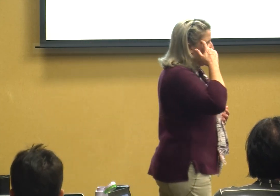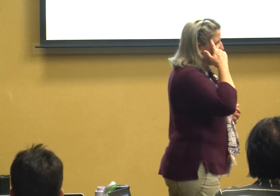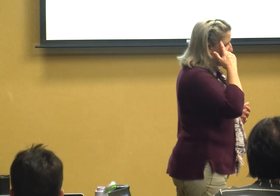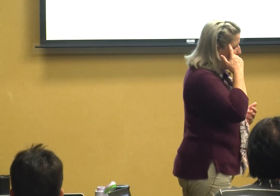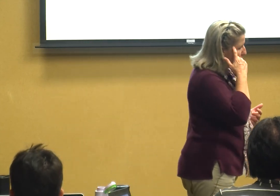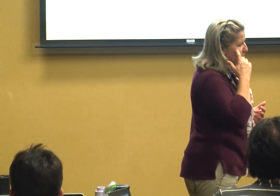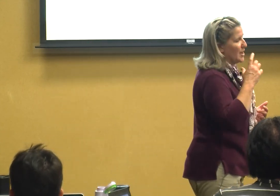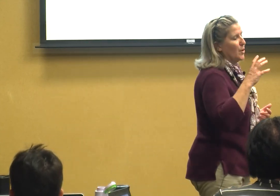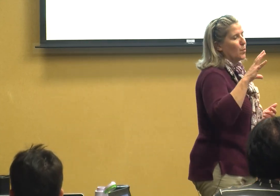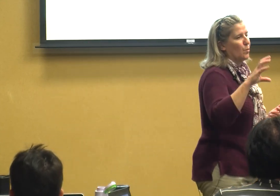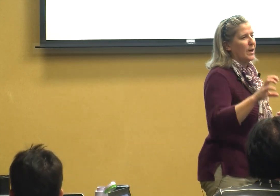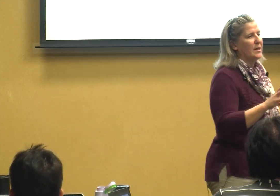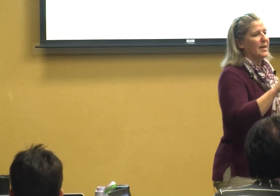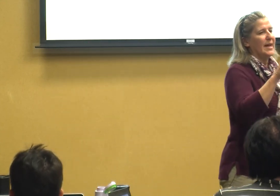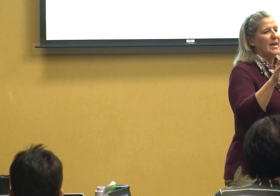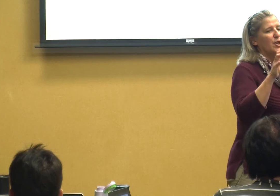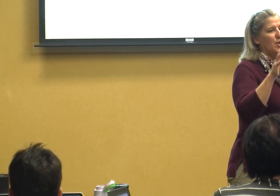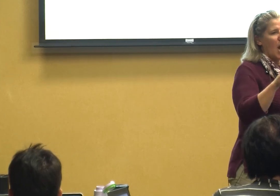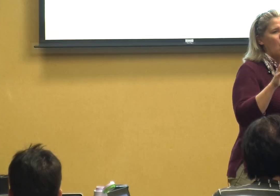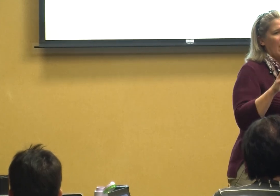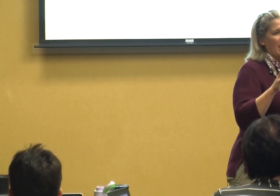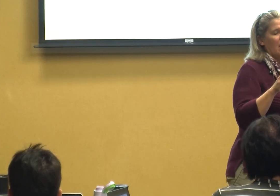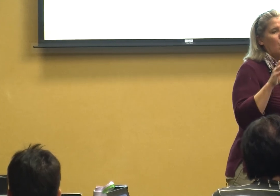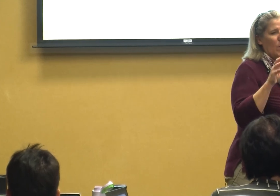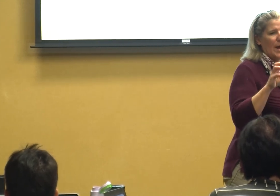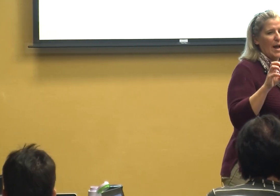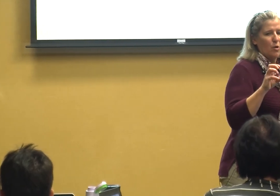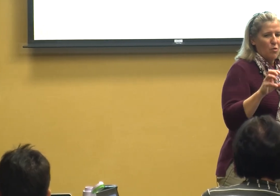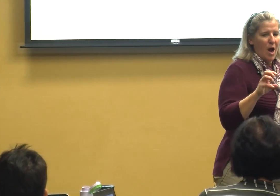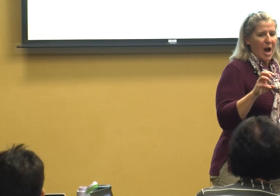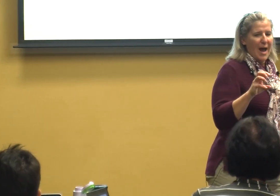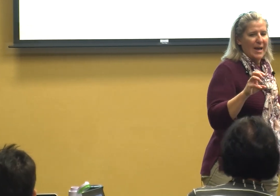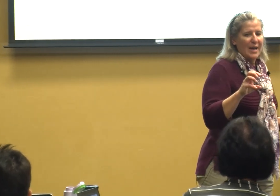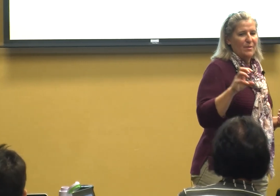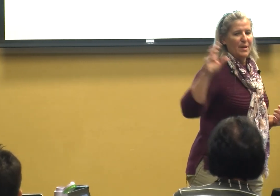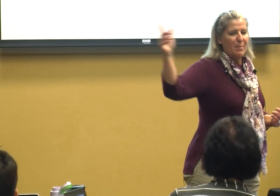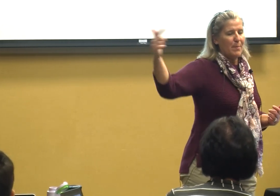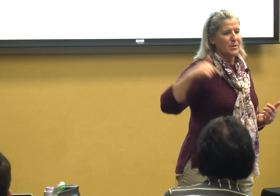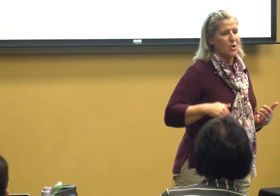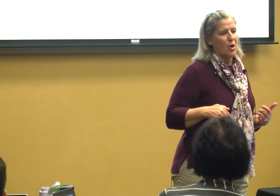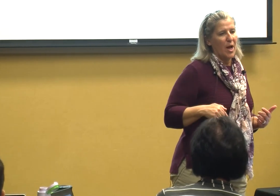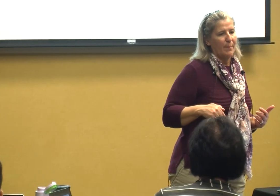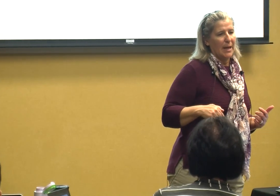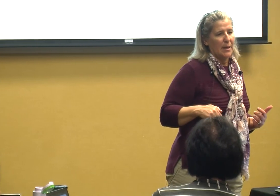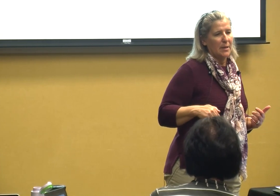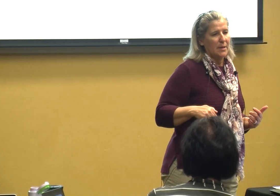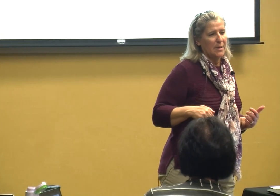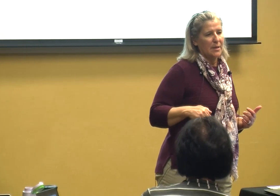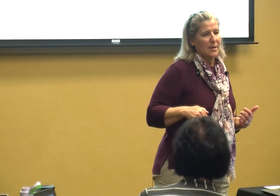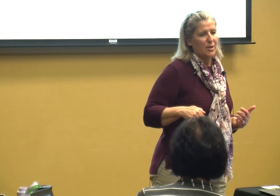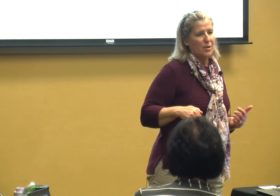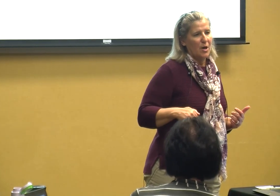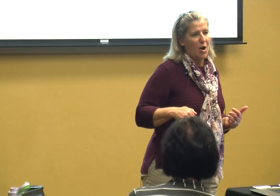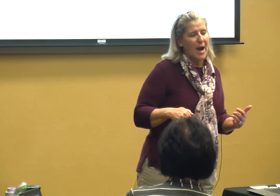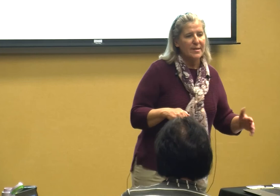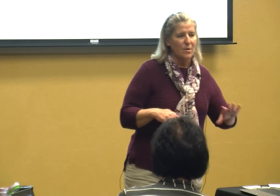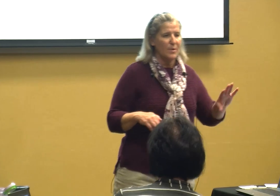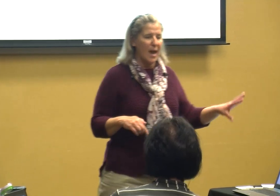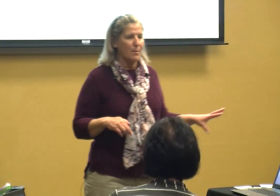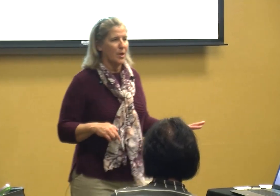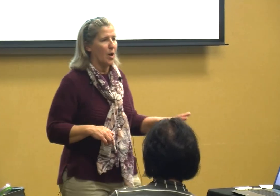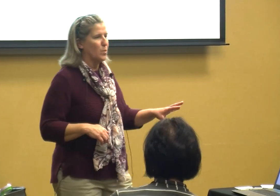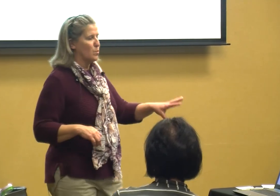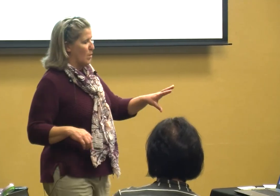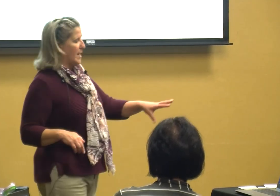start really knowing when I cry then people start coming all right so now I'm going to go right now